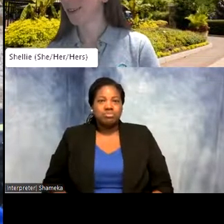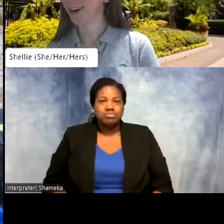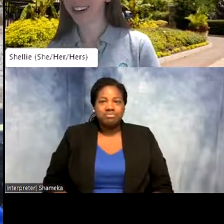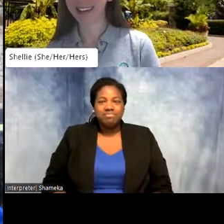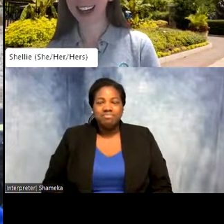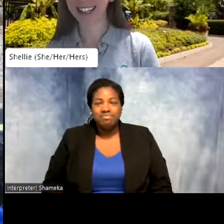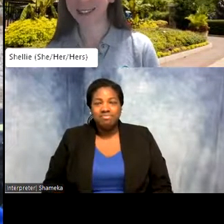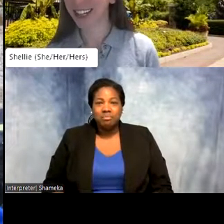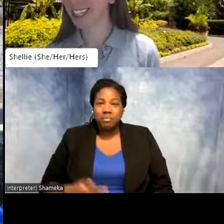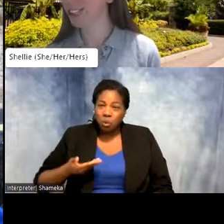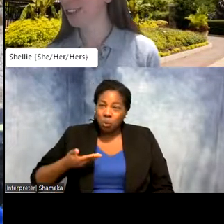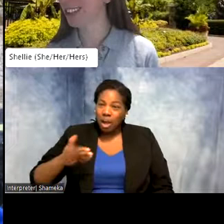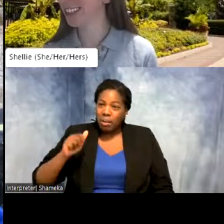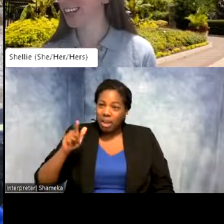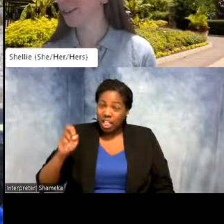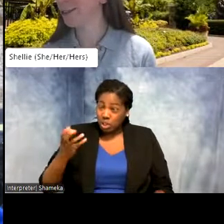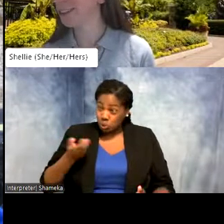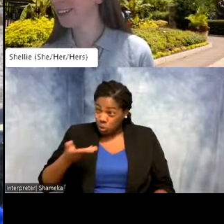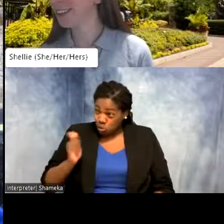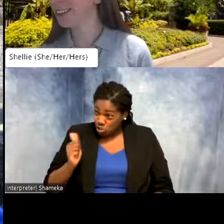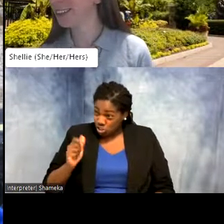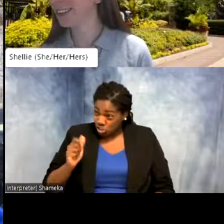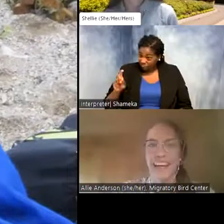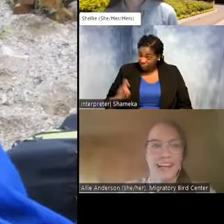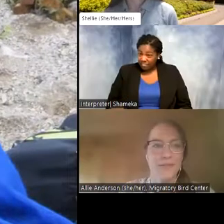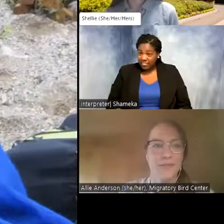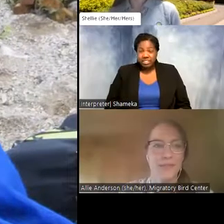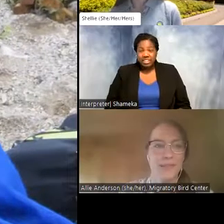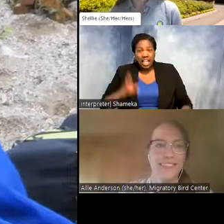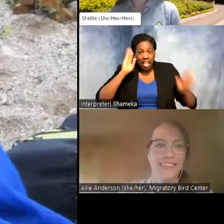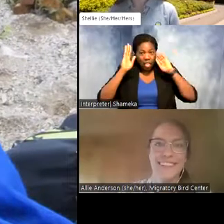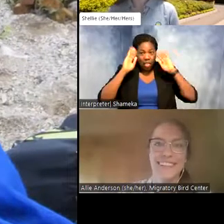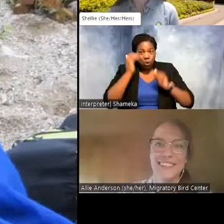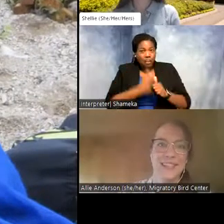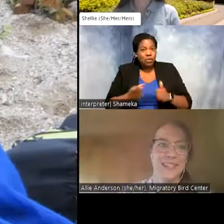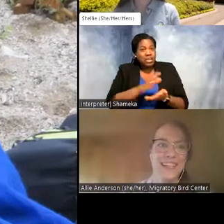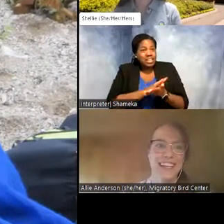Welcome, Allie, would you like to introduce yourself? >>Allie: Hi everyone nice to see you today.